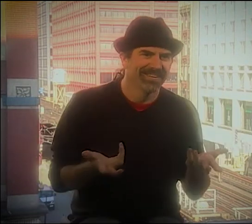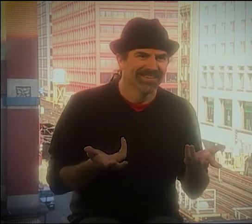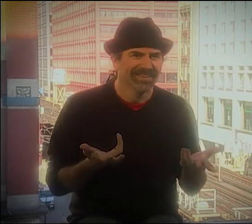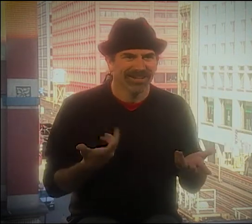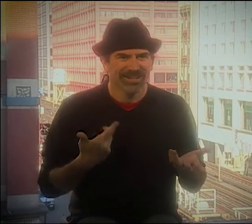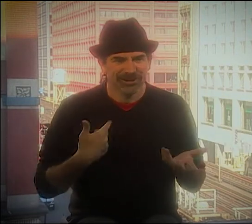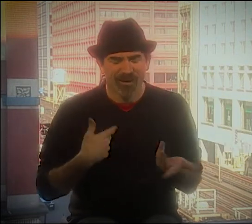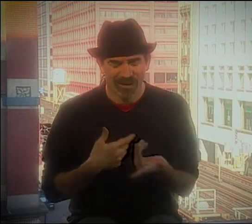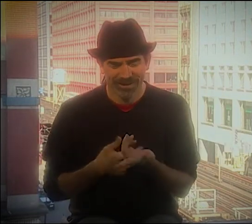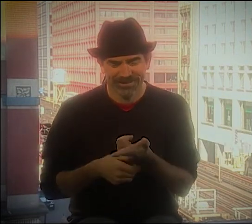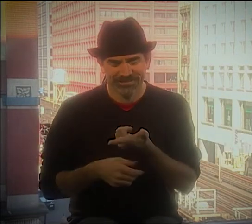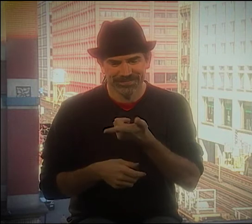WELL, YOU KNOW, I WAS YOUNG.